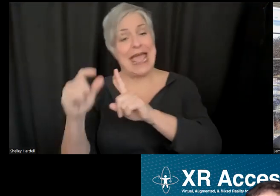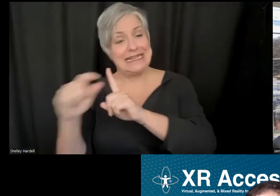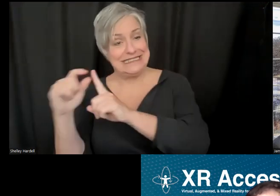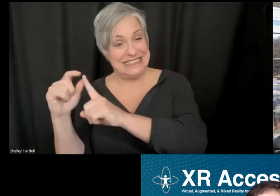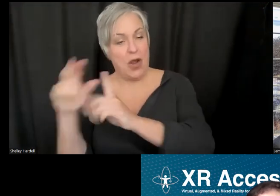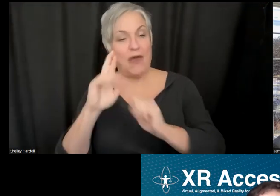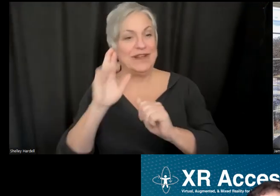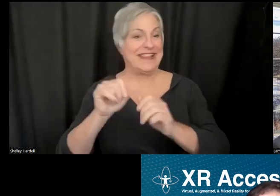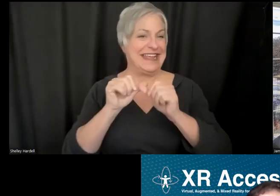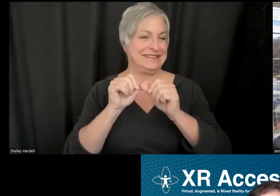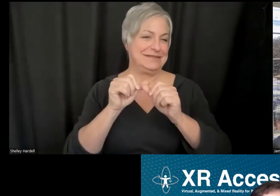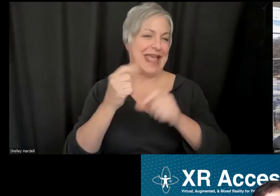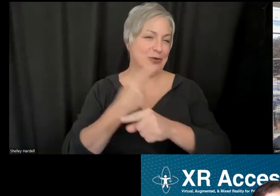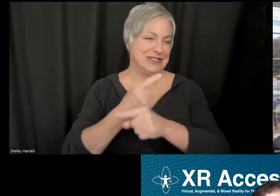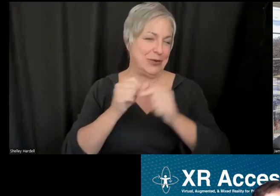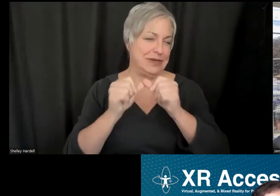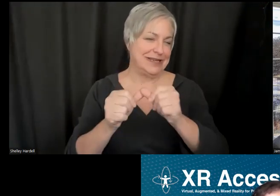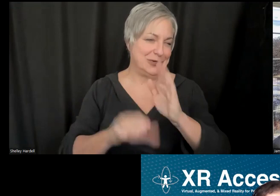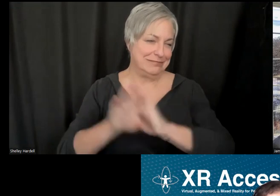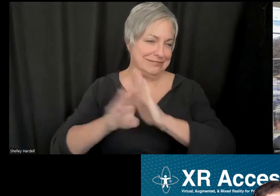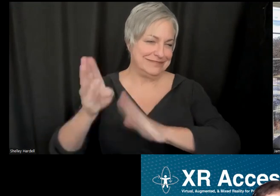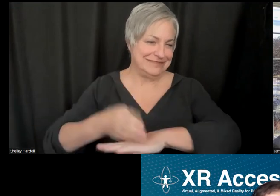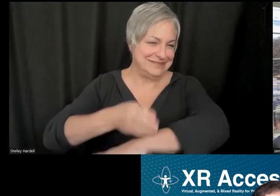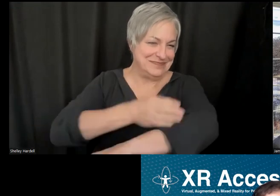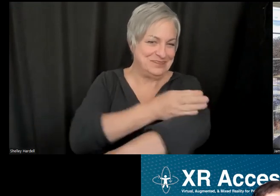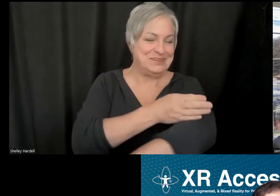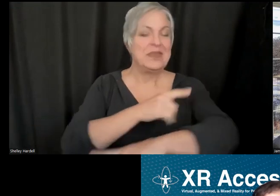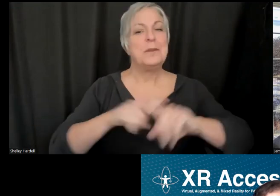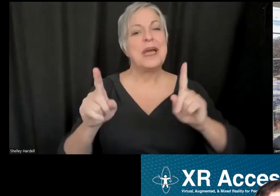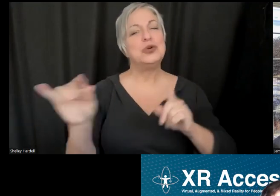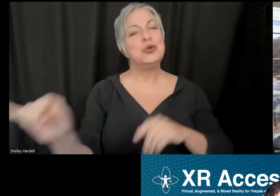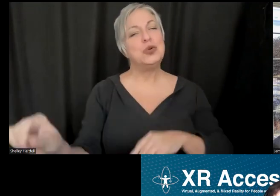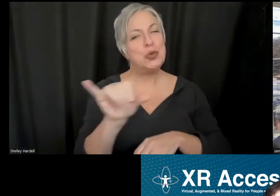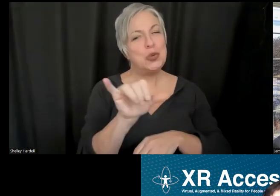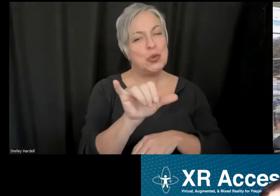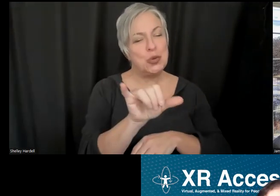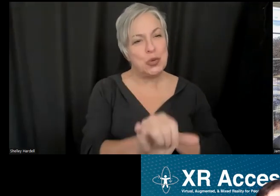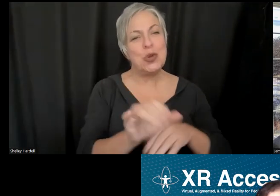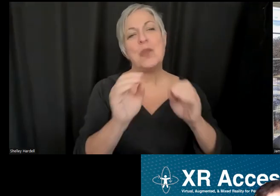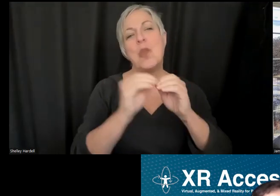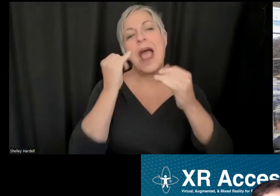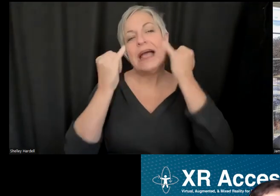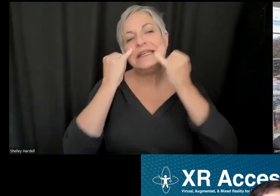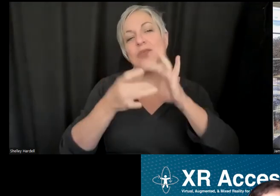improve. There's a lot of ideas in terms of context switching